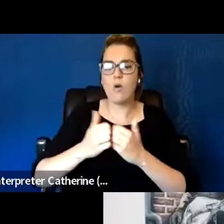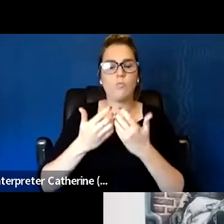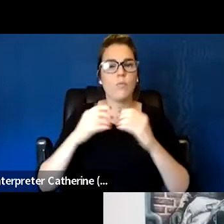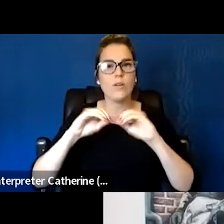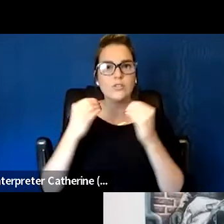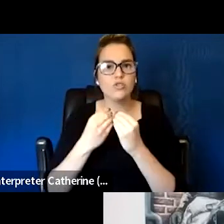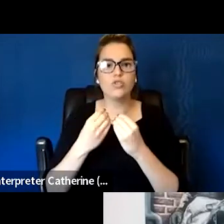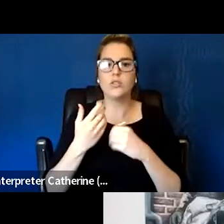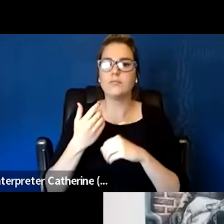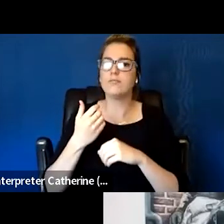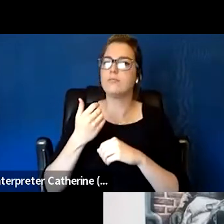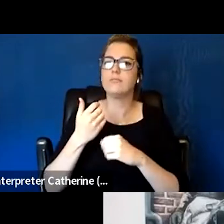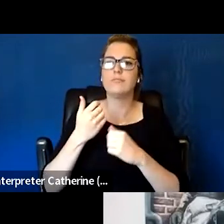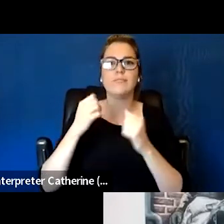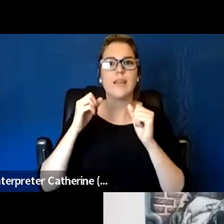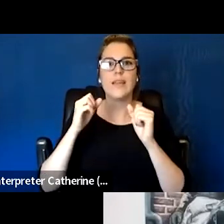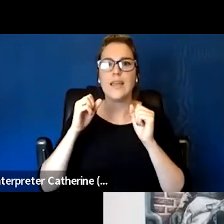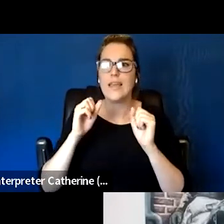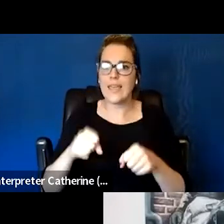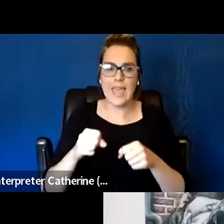in Portland can best expend this resources.